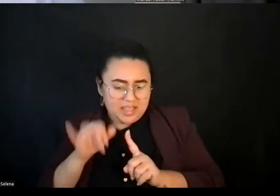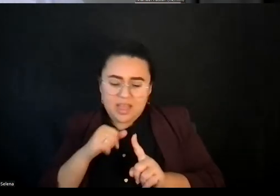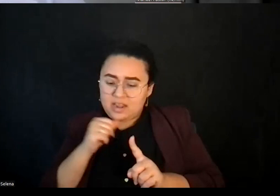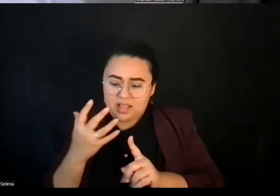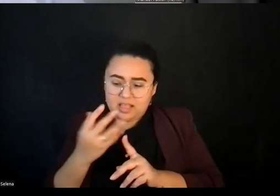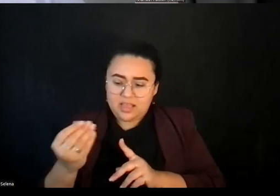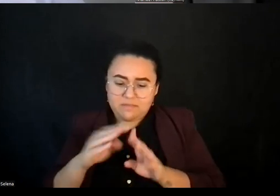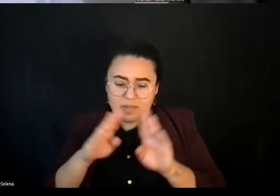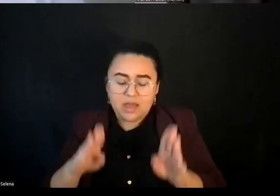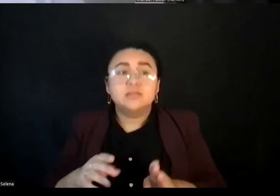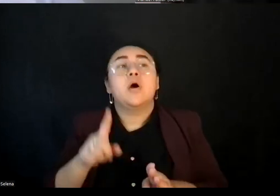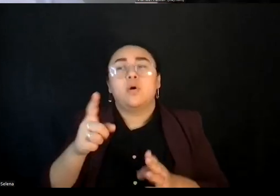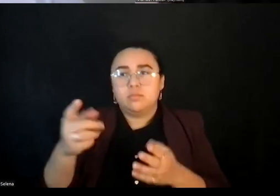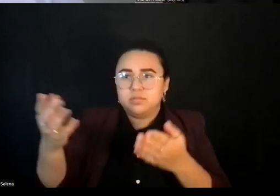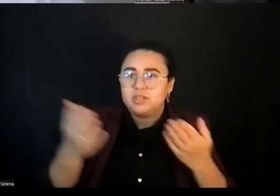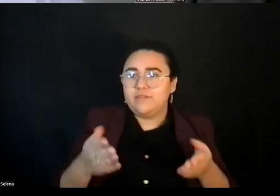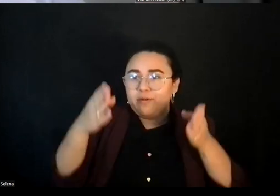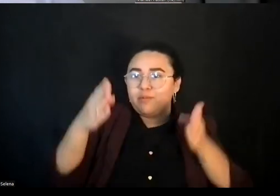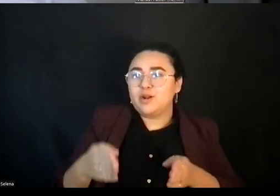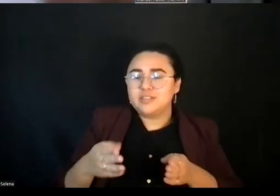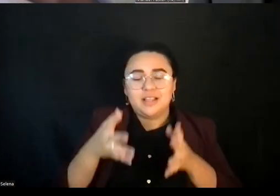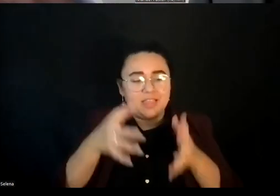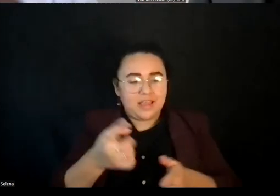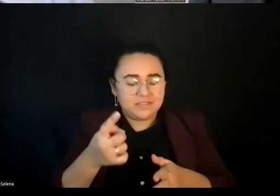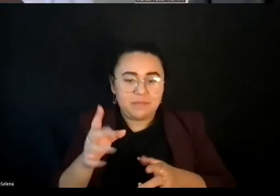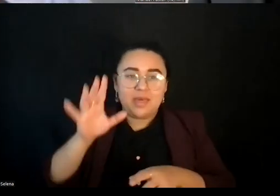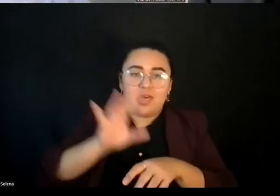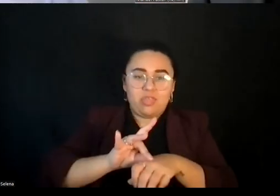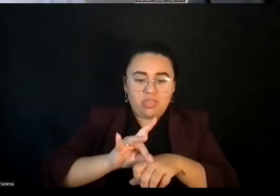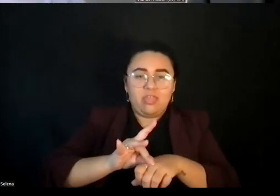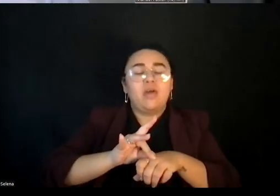The delivery woman came to my house and love something. You know, it's like we're so interconnected.